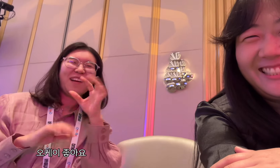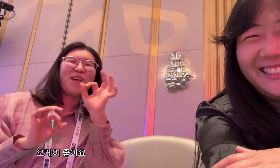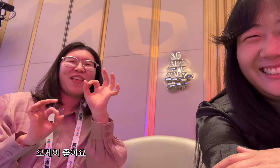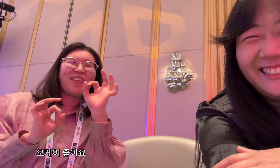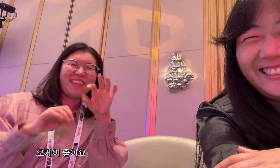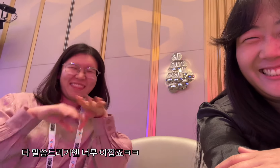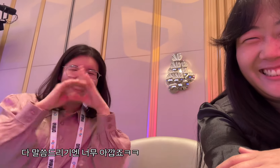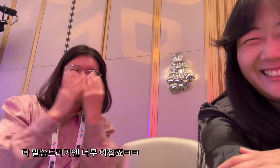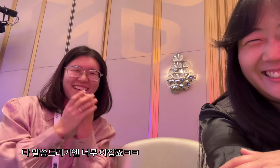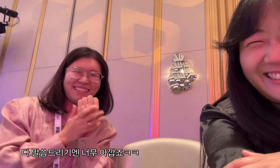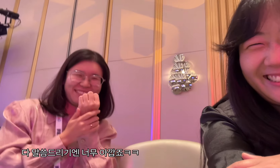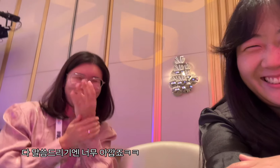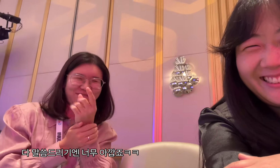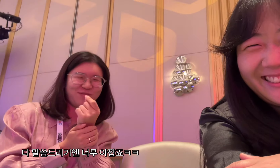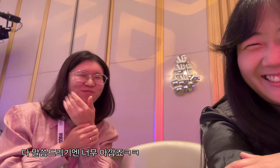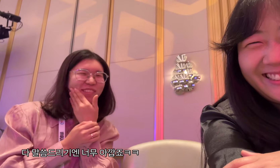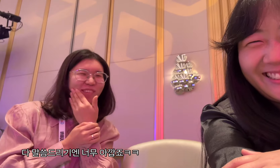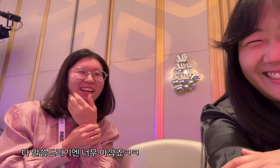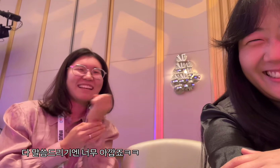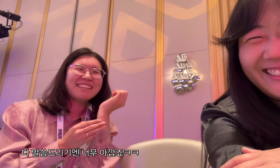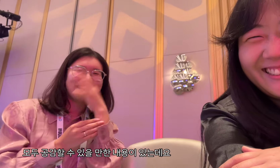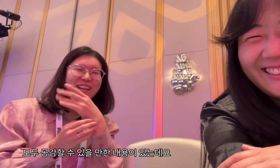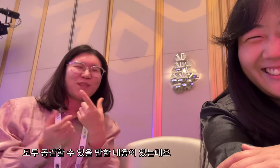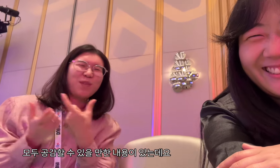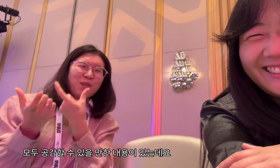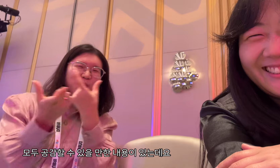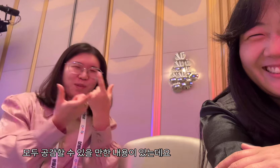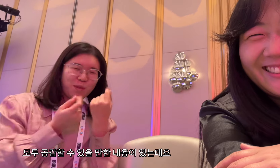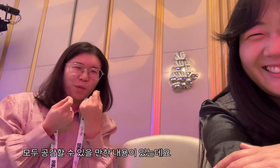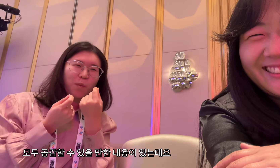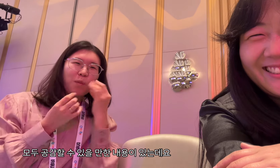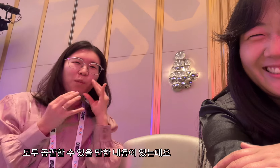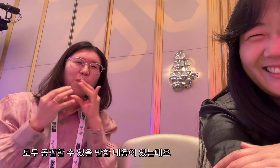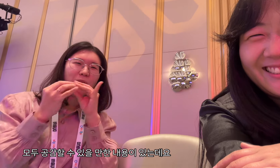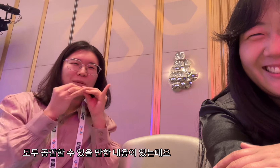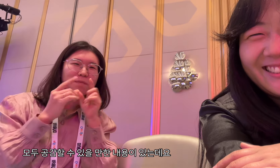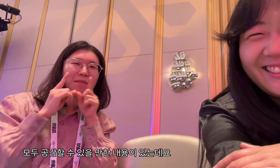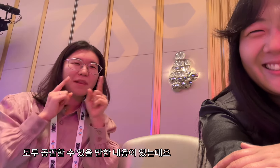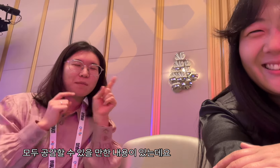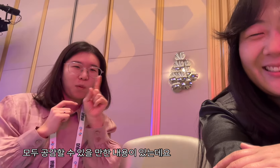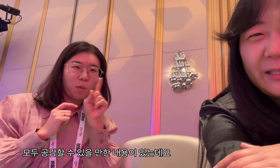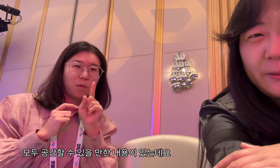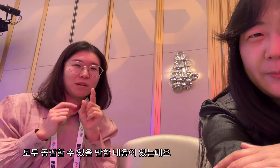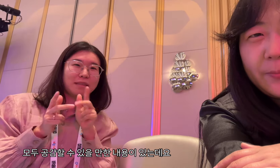Okay, yes! It's too wasteful to tell you everything. There is something we can all agree on.